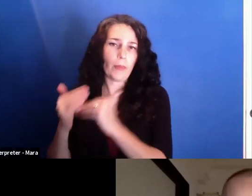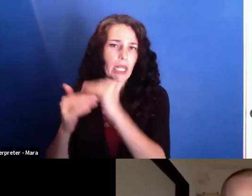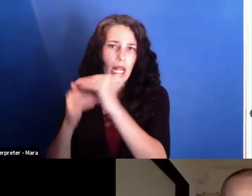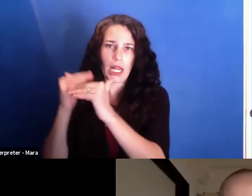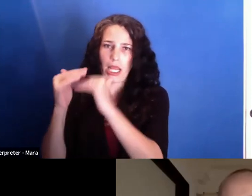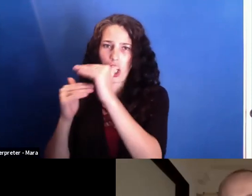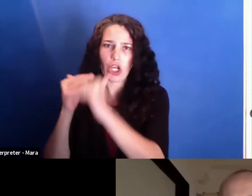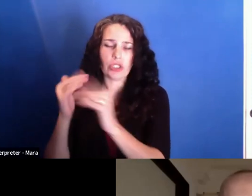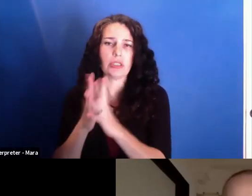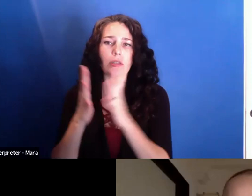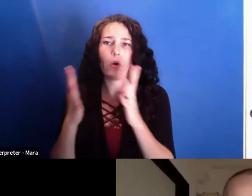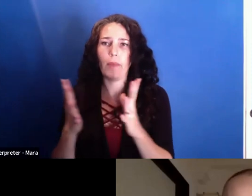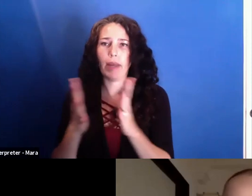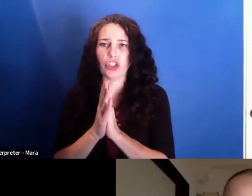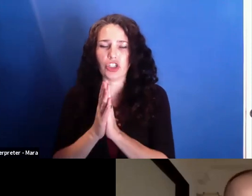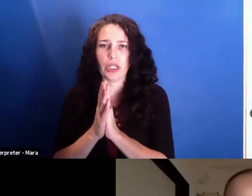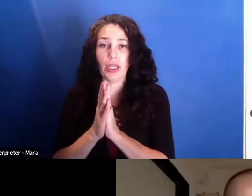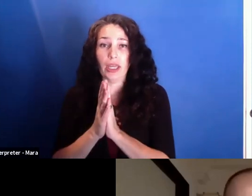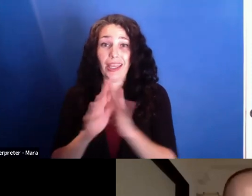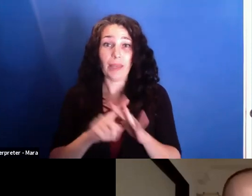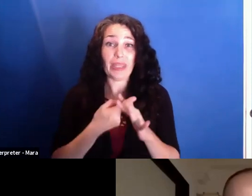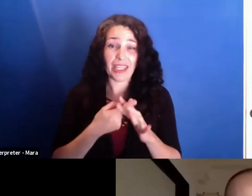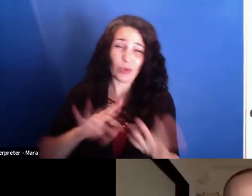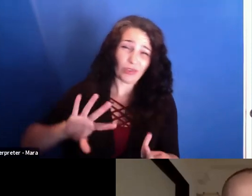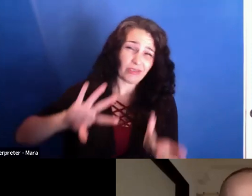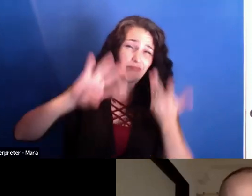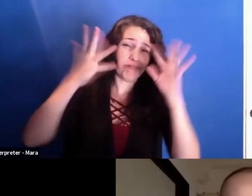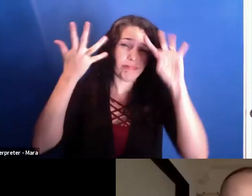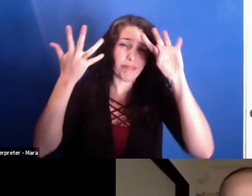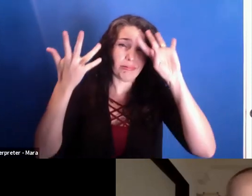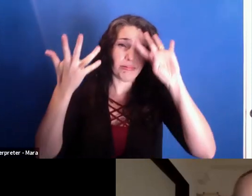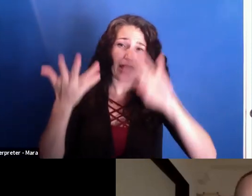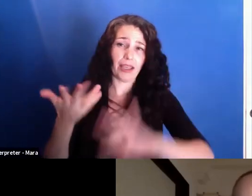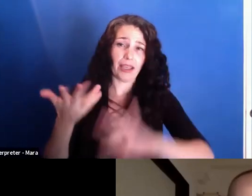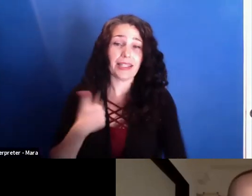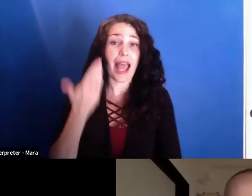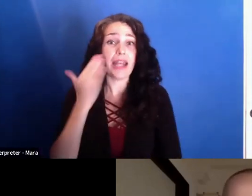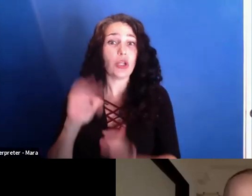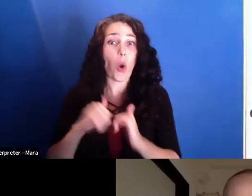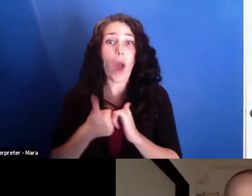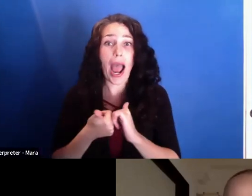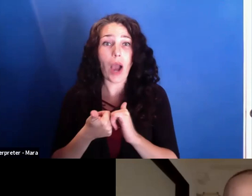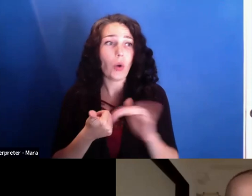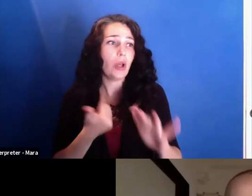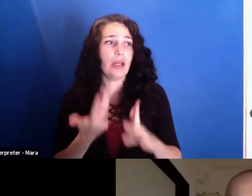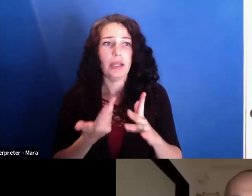And it was such a chaos in the beginning that I didn't really know how to get hold of it, how to make